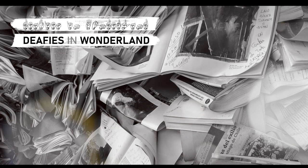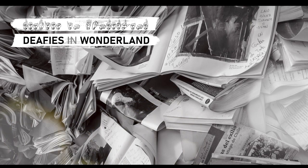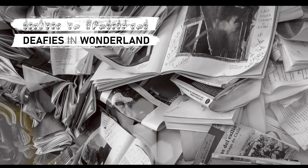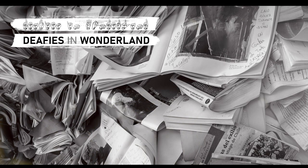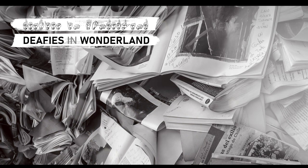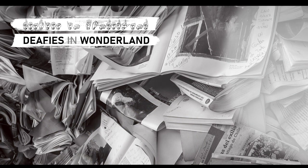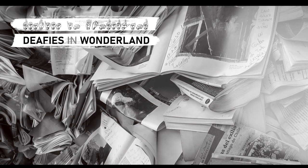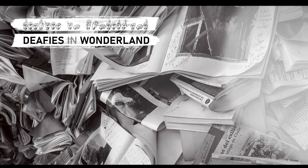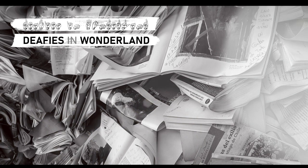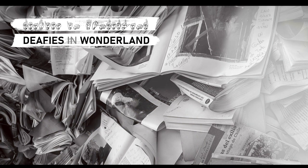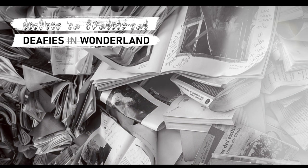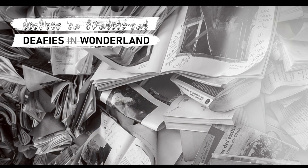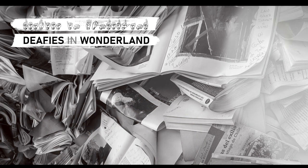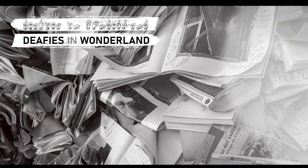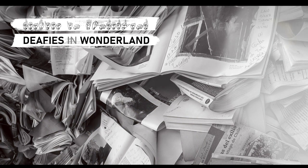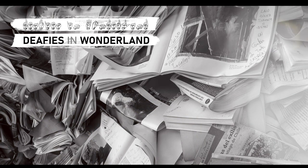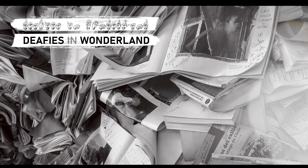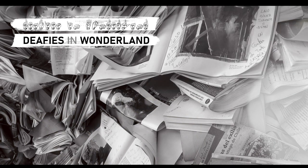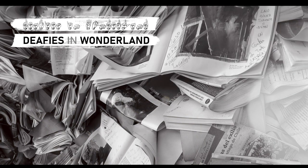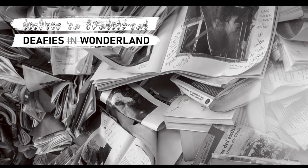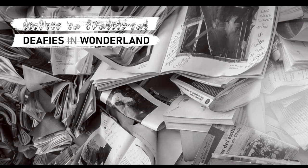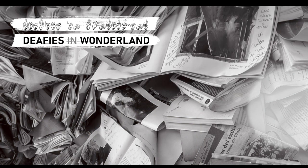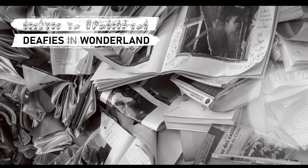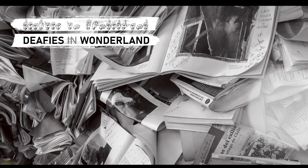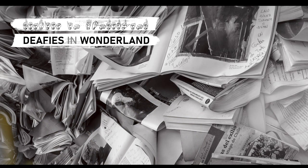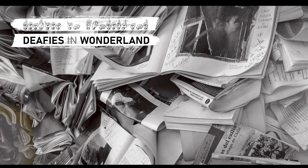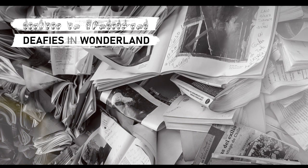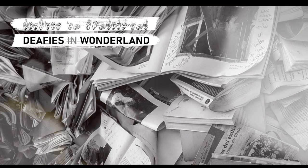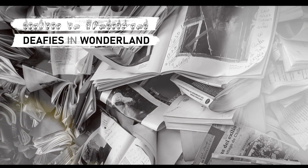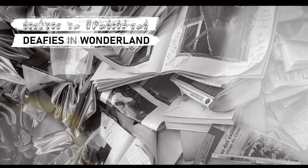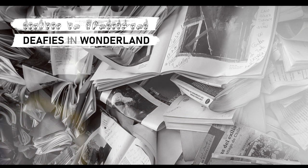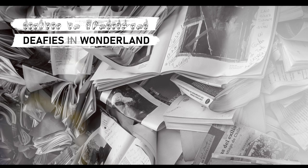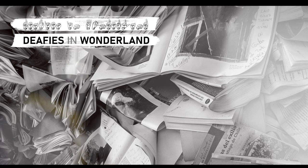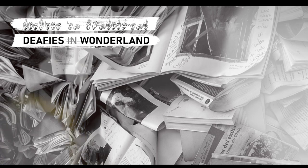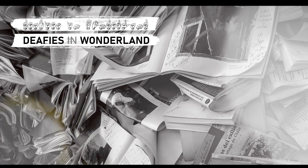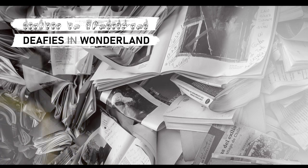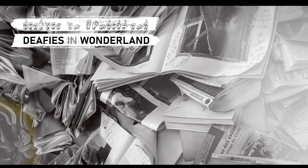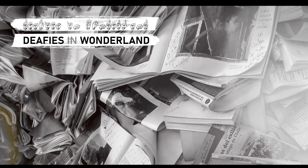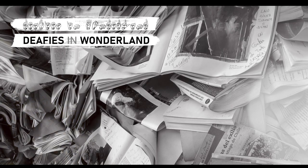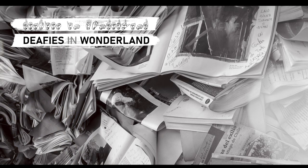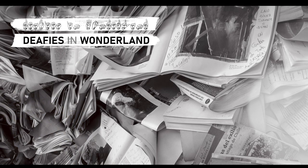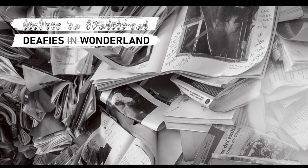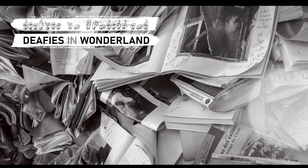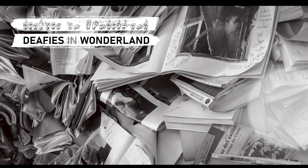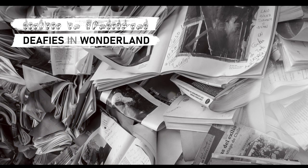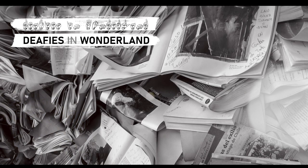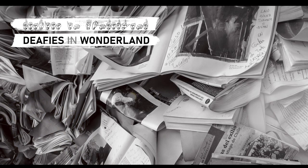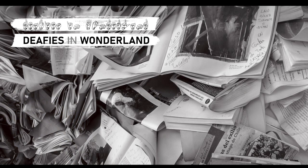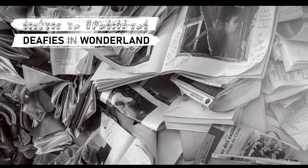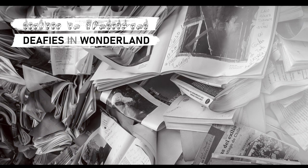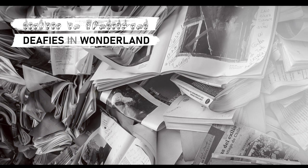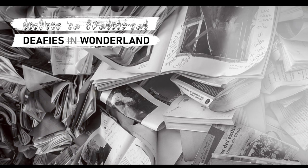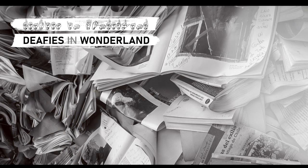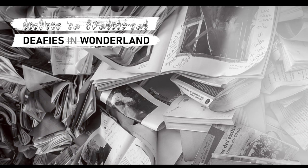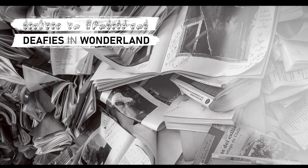And you make the world a nicer place, Shelly So I can come out of my shell